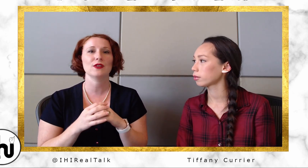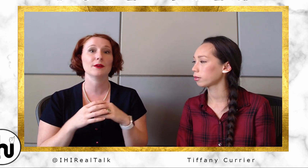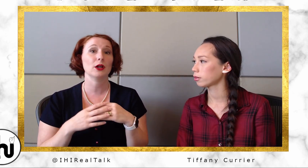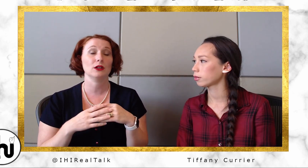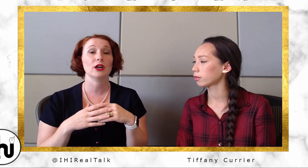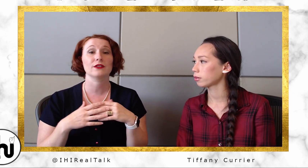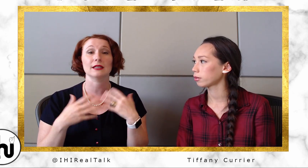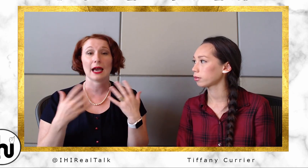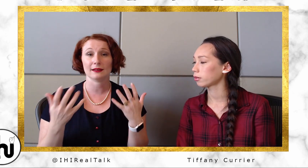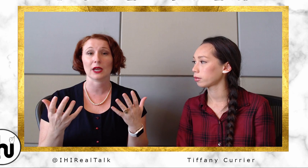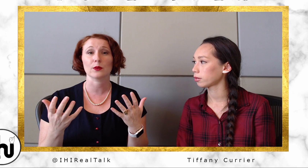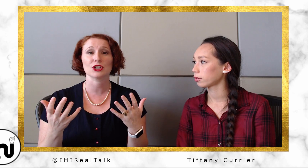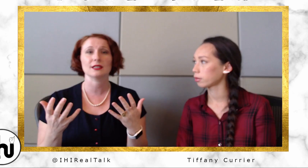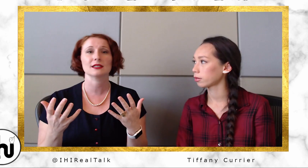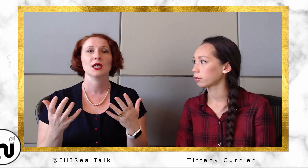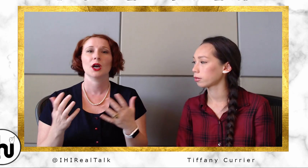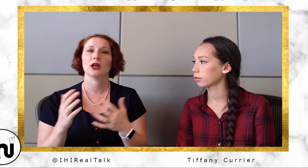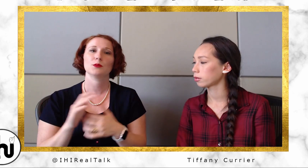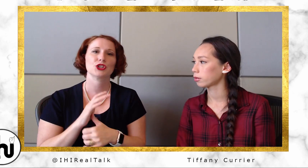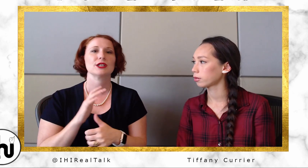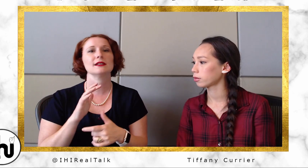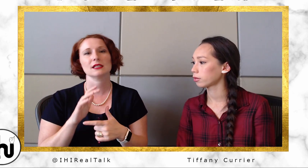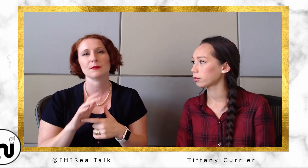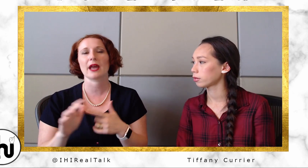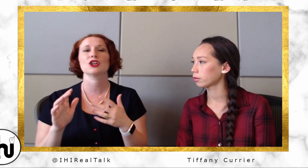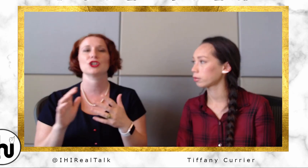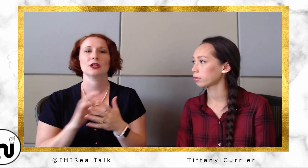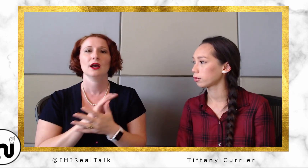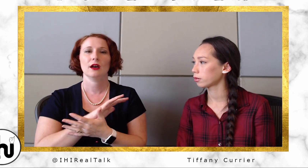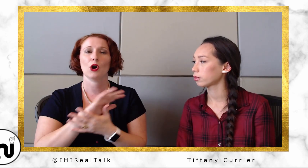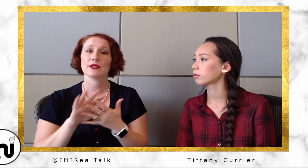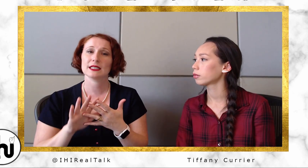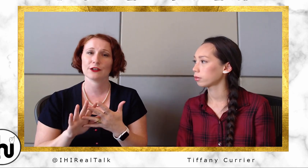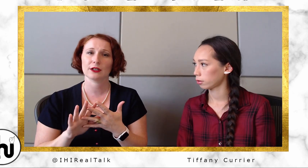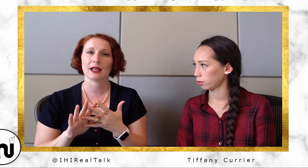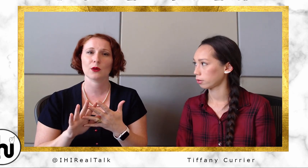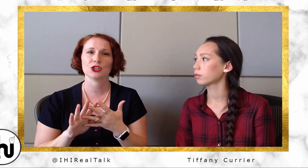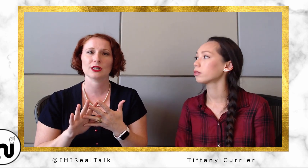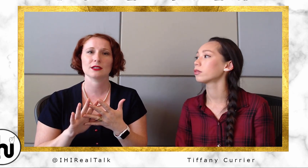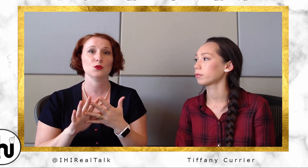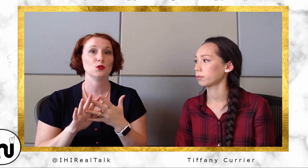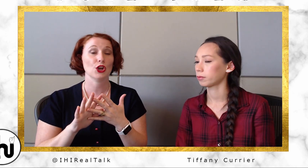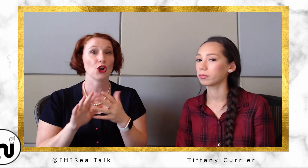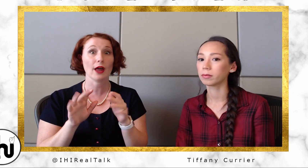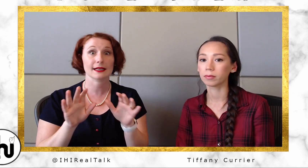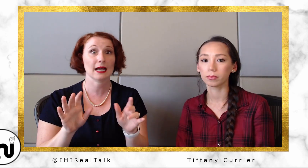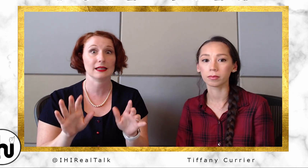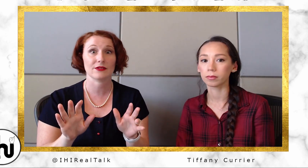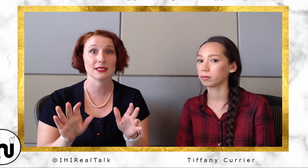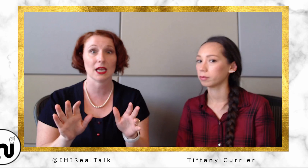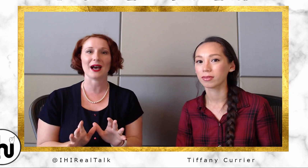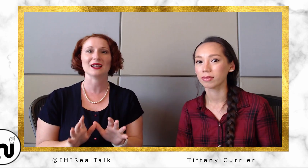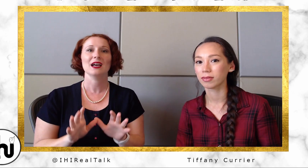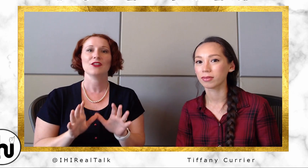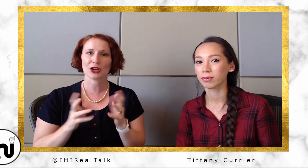about a lot of the Latin languages: Portuguese and Spanish. And all these different languages you, they're not exactly the same They're gonna be